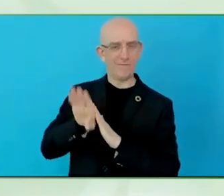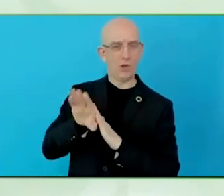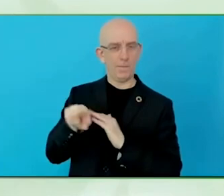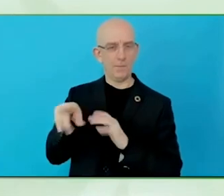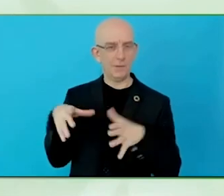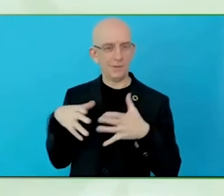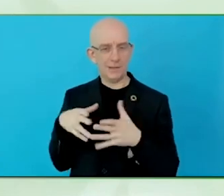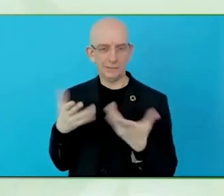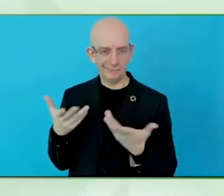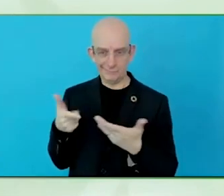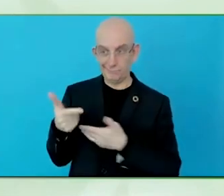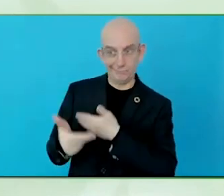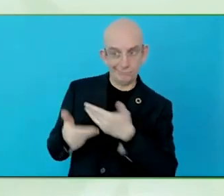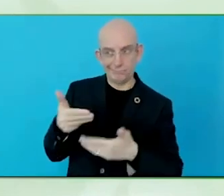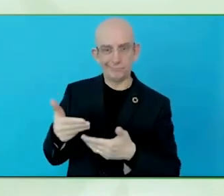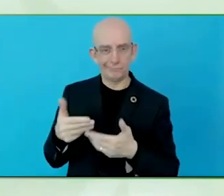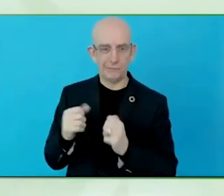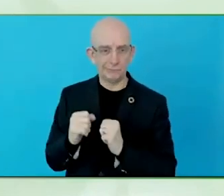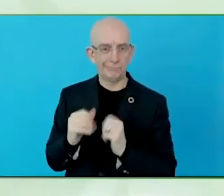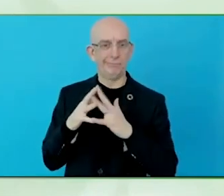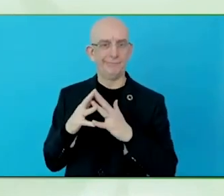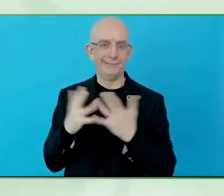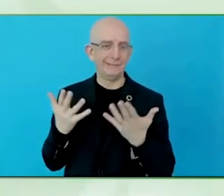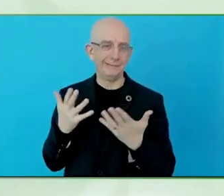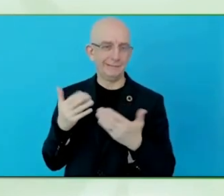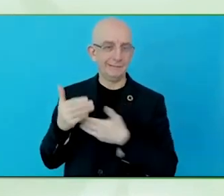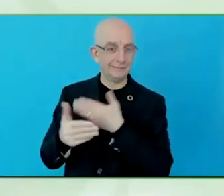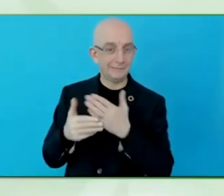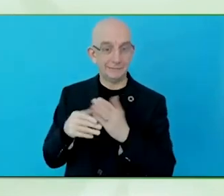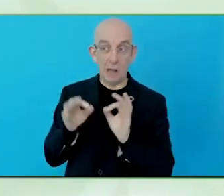Their own infrastructure remains inaccessible.